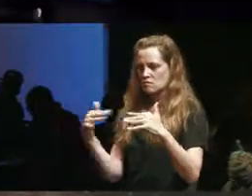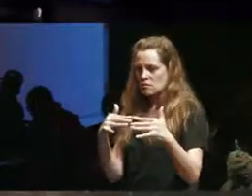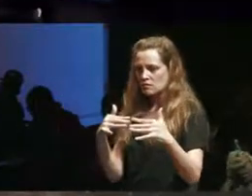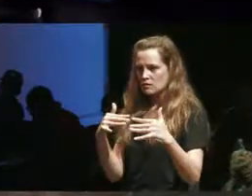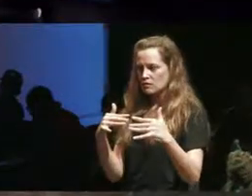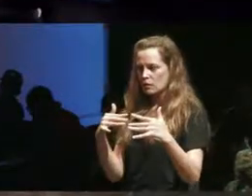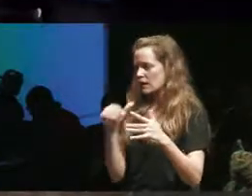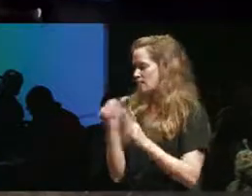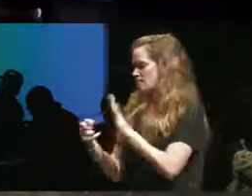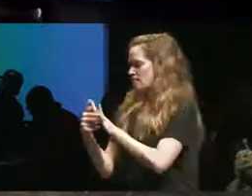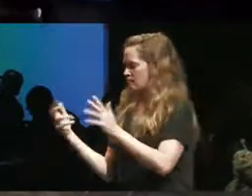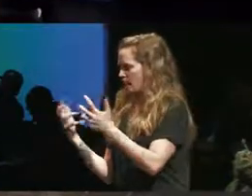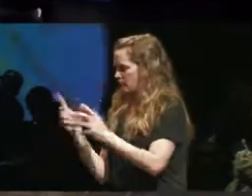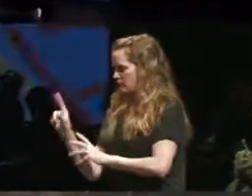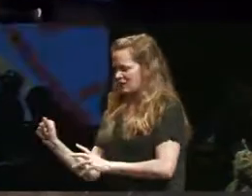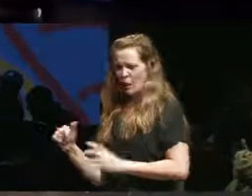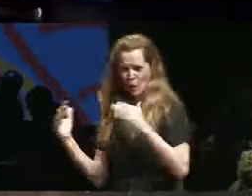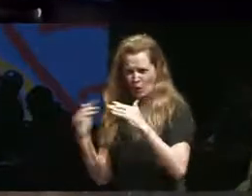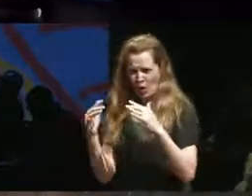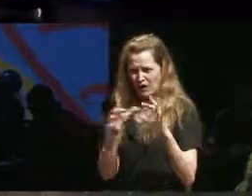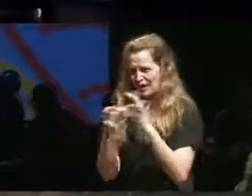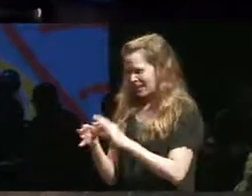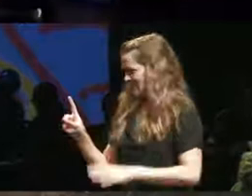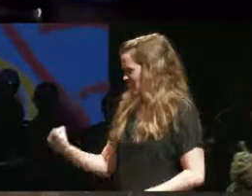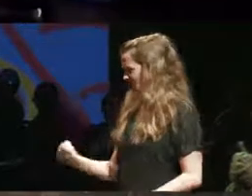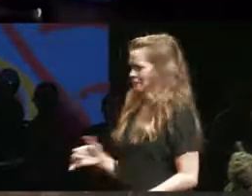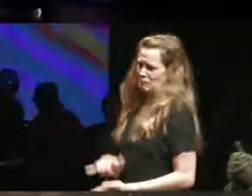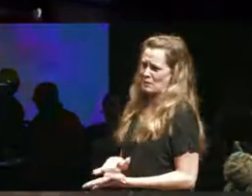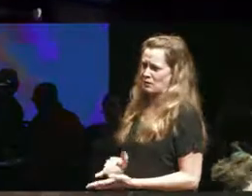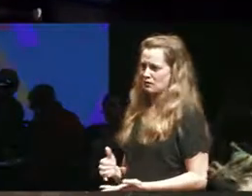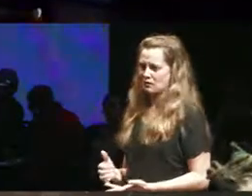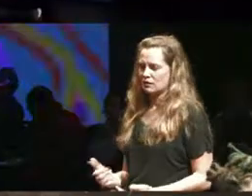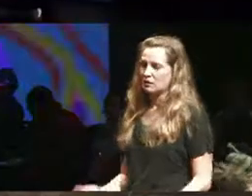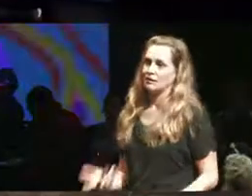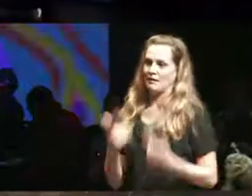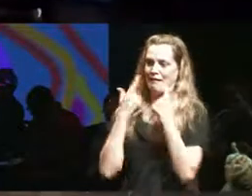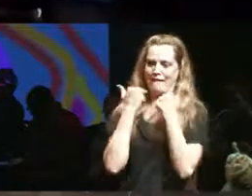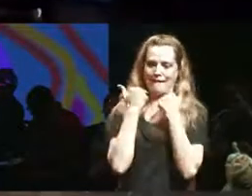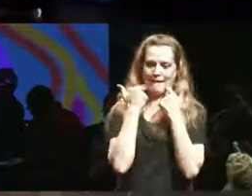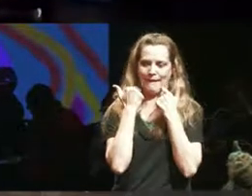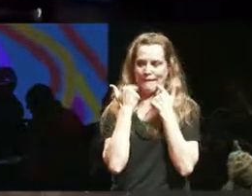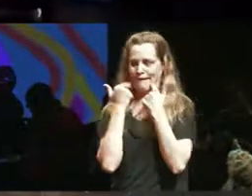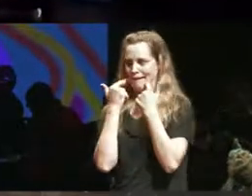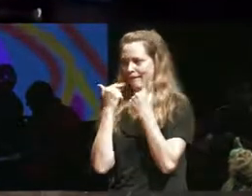know what what could war possibly have to do with disability and you know in